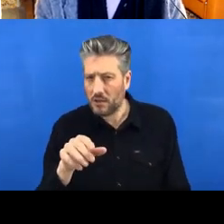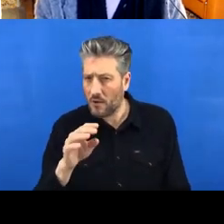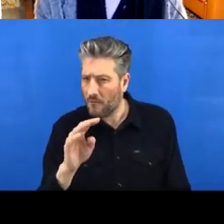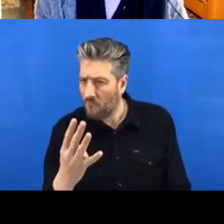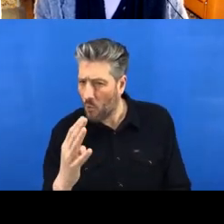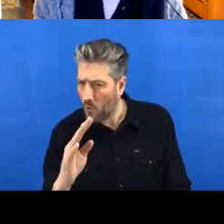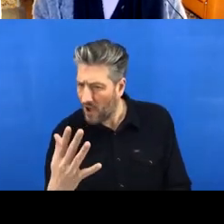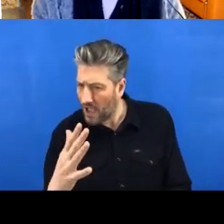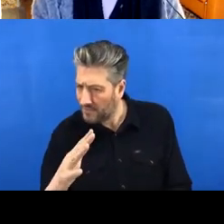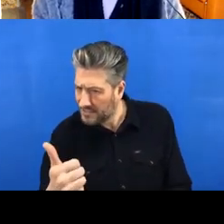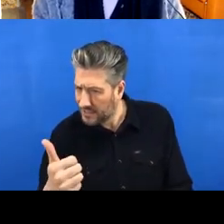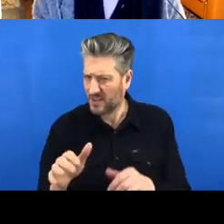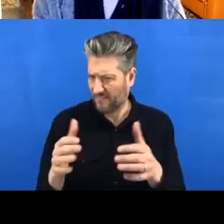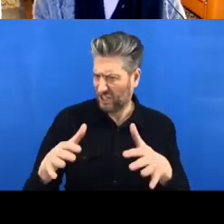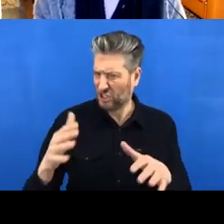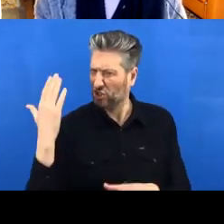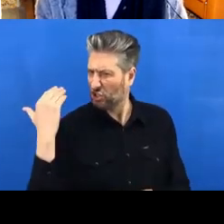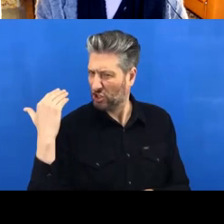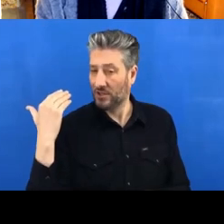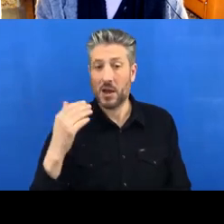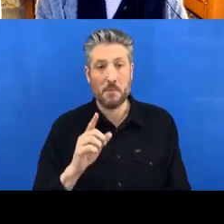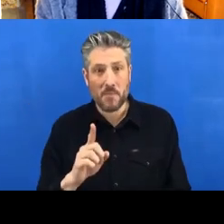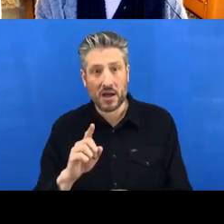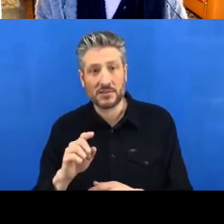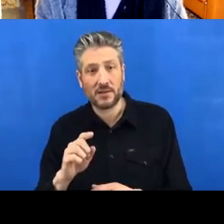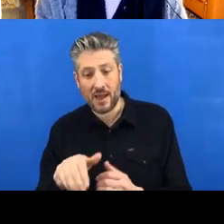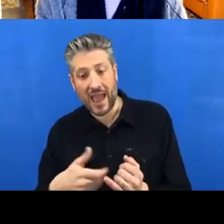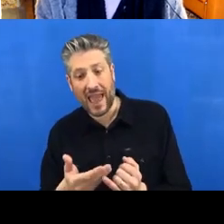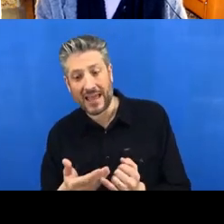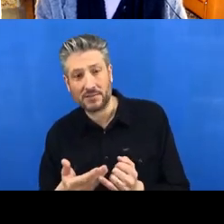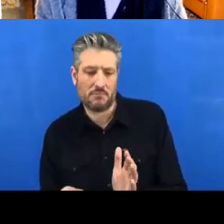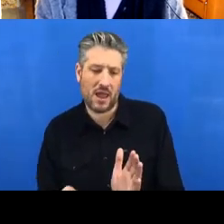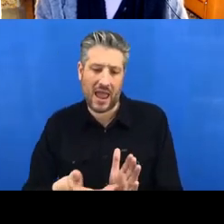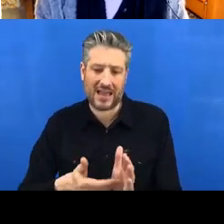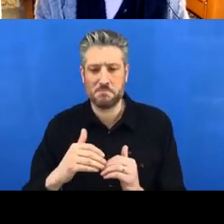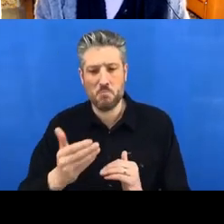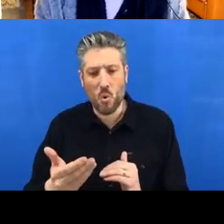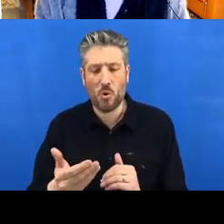So we're gonna fork a repository from some- from somebody else.